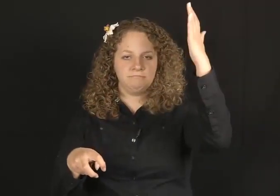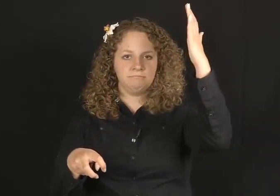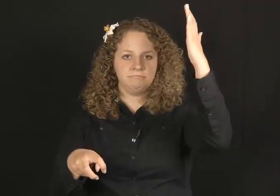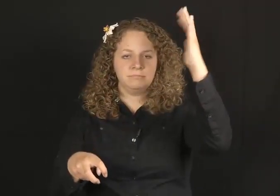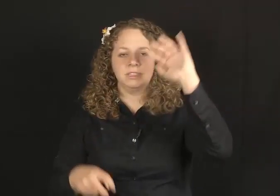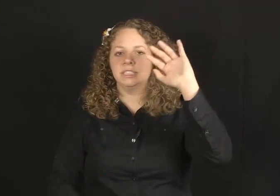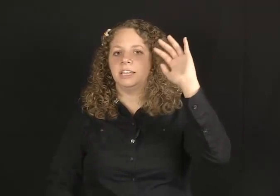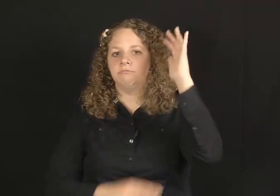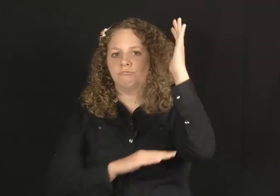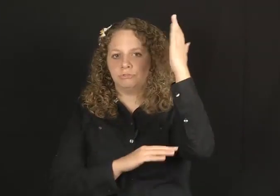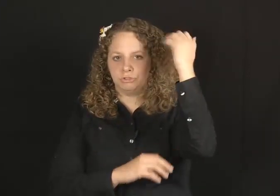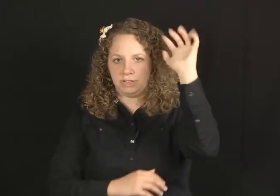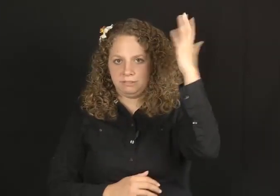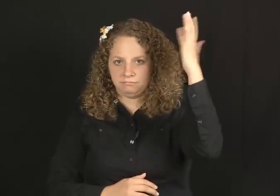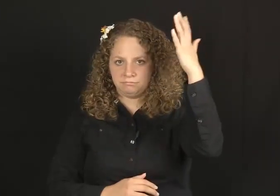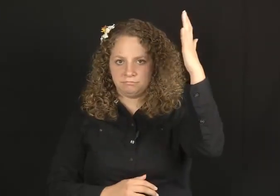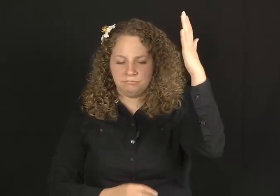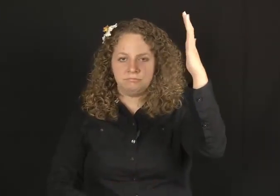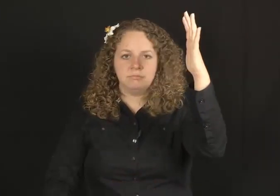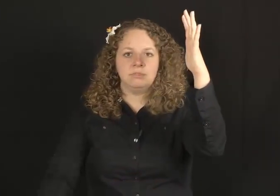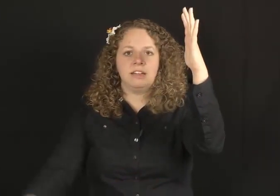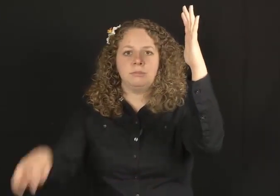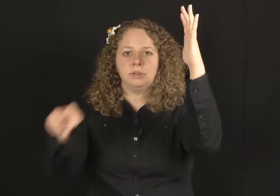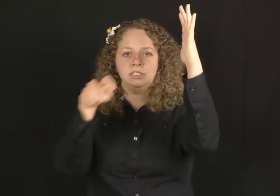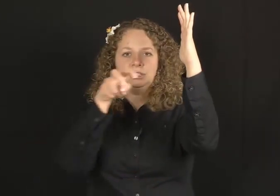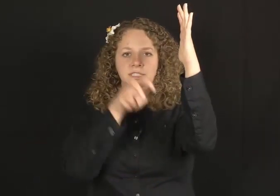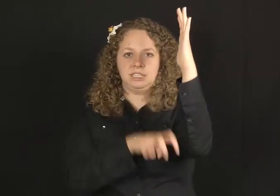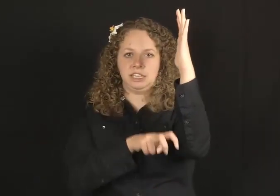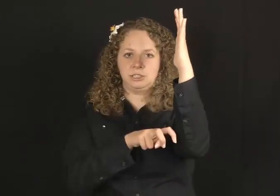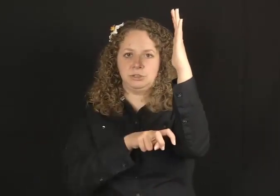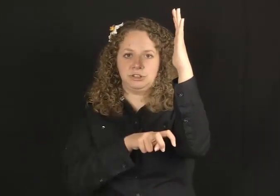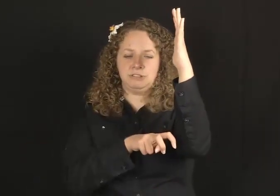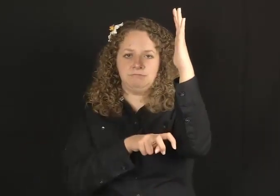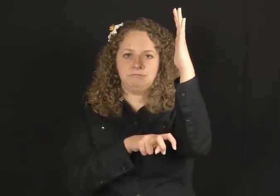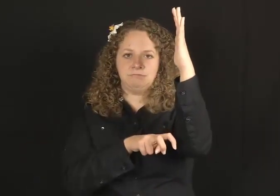so you sign TREE and put a person sitting next to a tree.